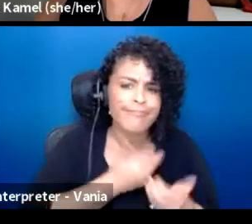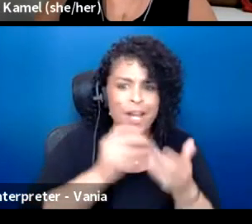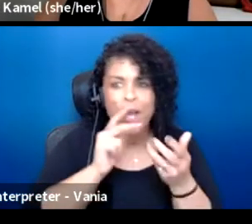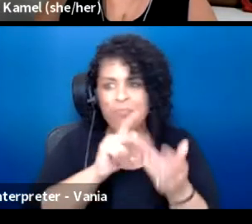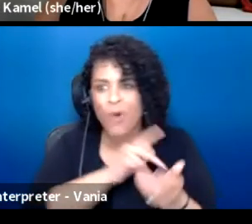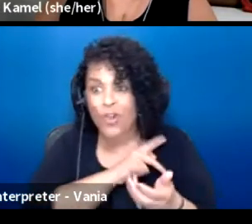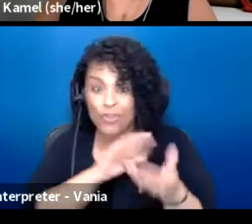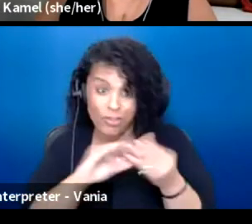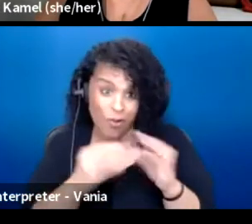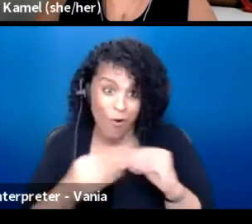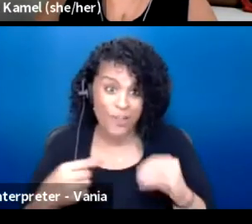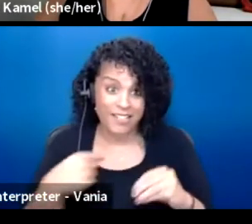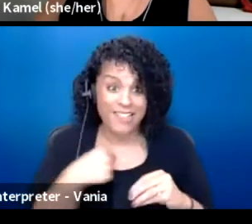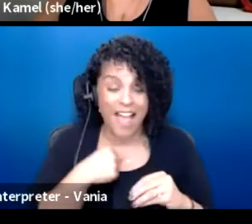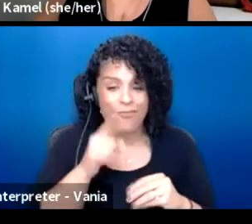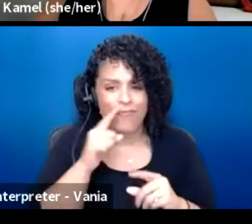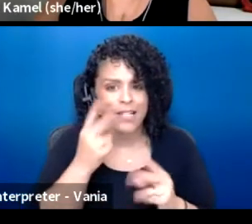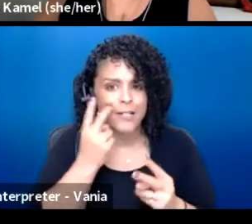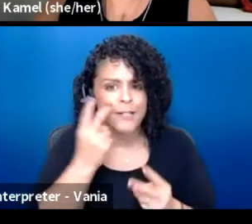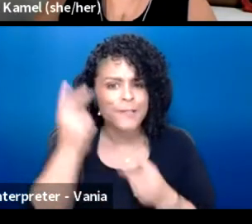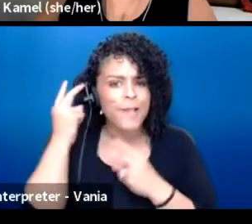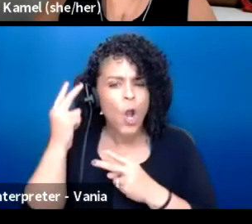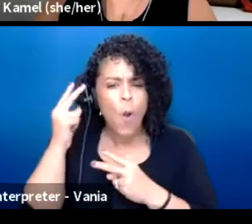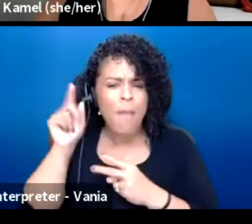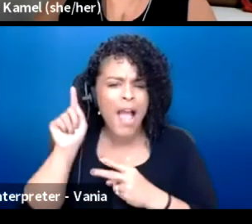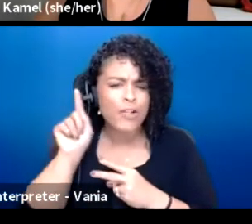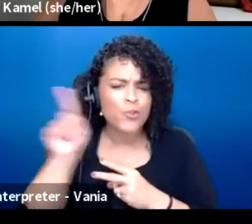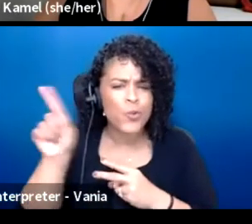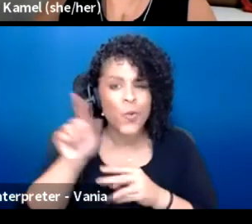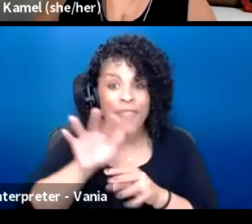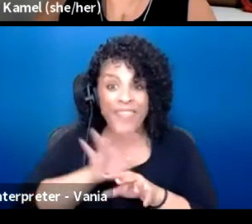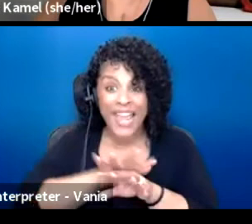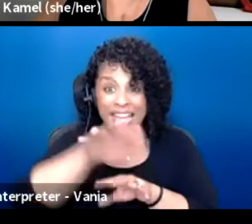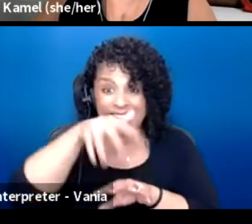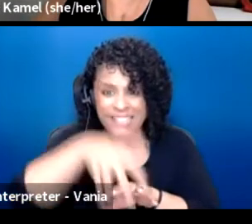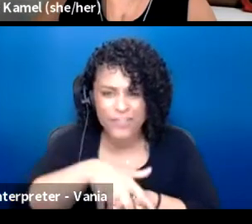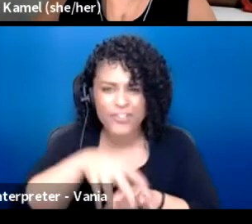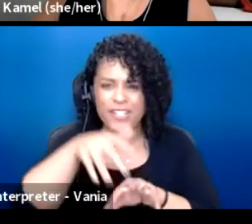because I actually really go back to the indigenous, what I imagine health theater began